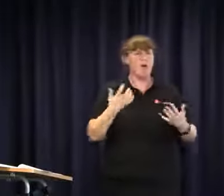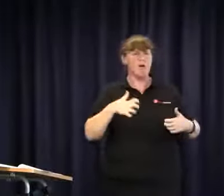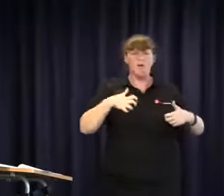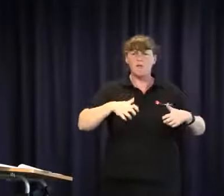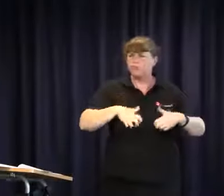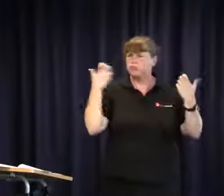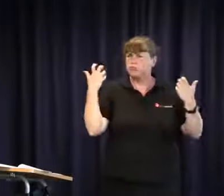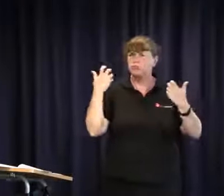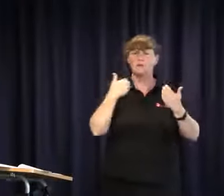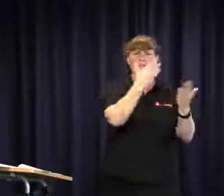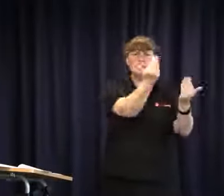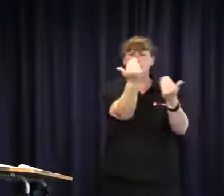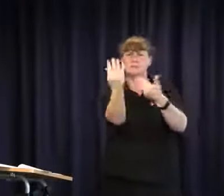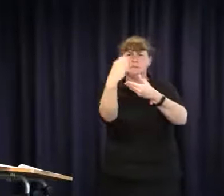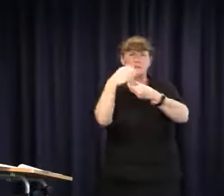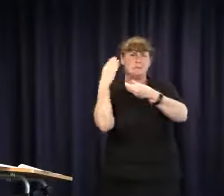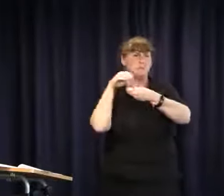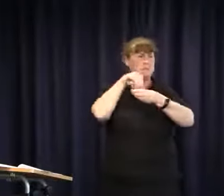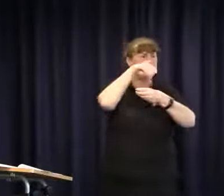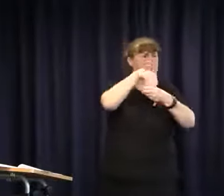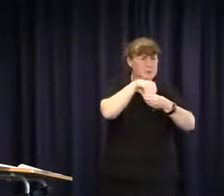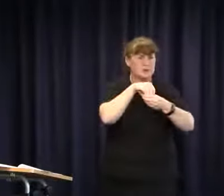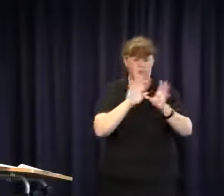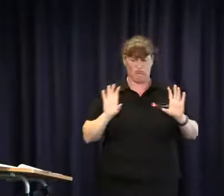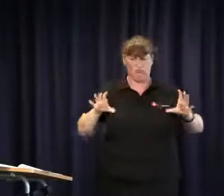Then one parent stood up and said, `Look, this is not on,' and get other parents involved